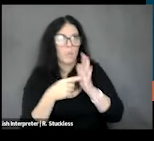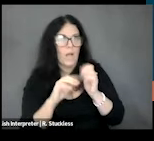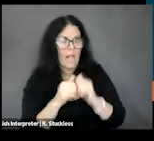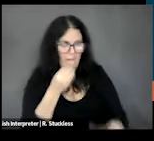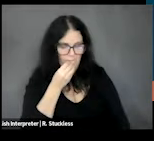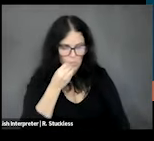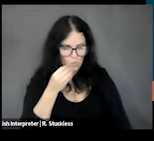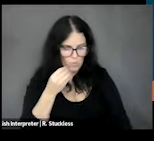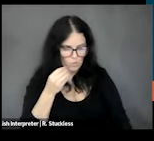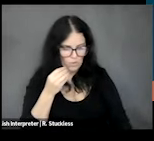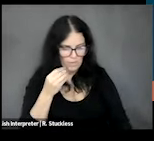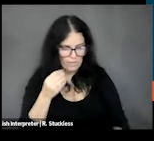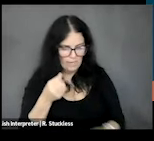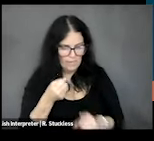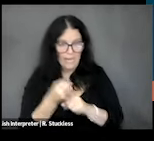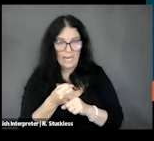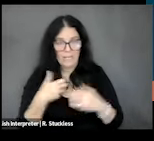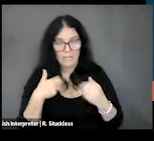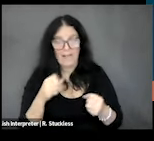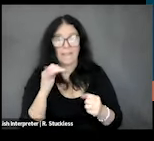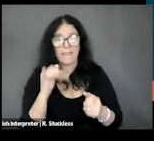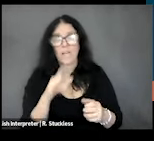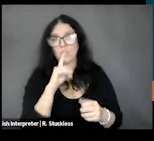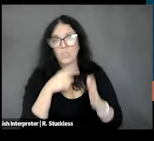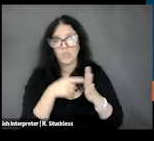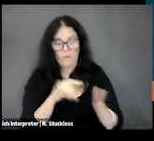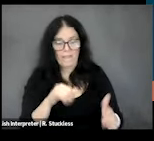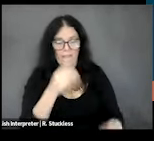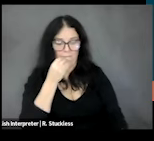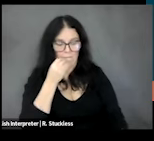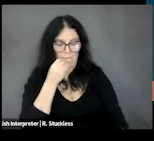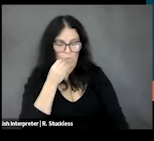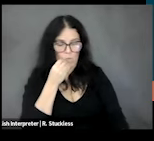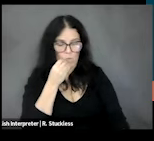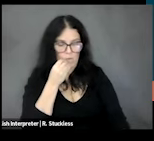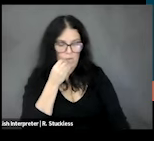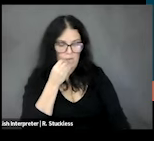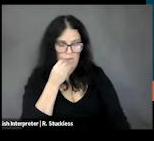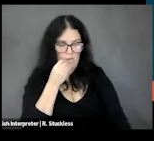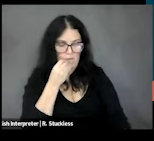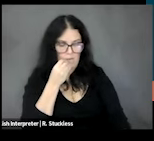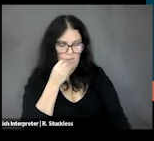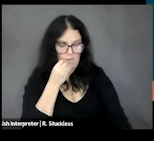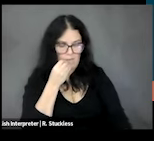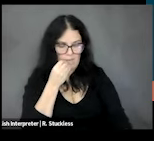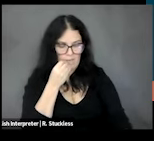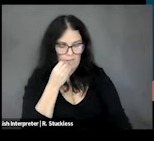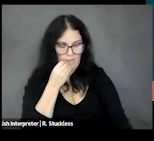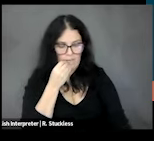and basically what it's describing is that food insecurity increases stress, it increases